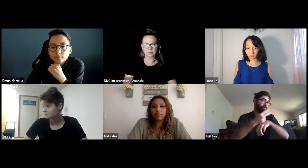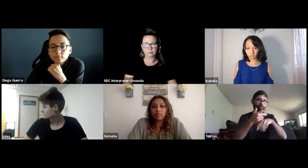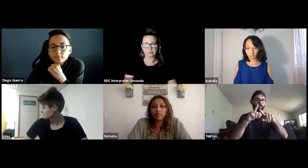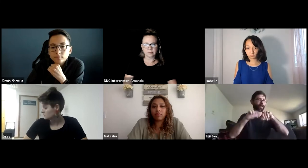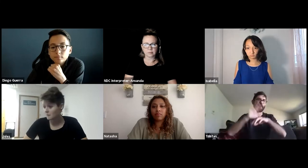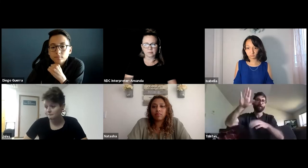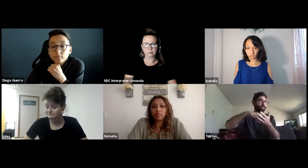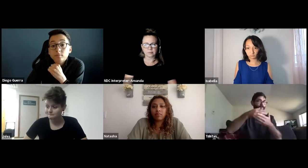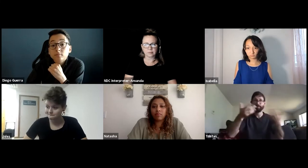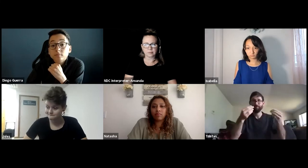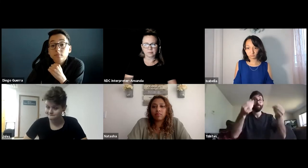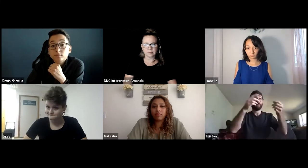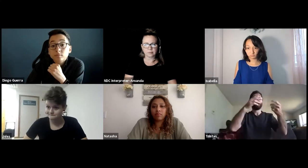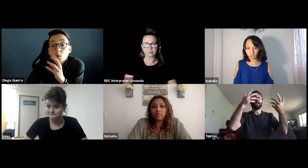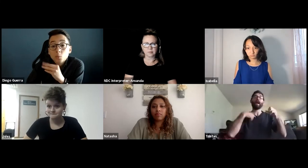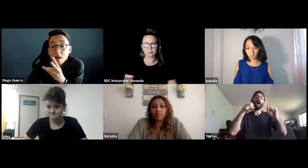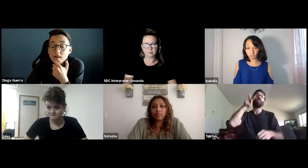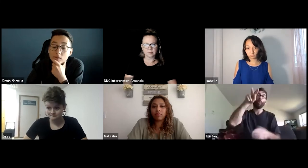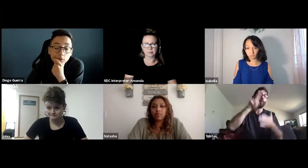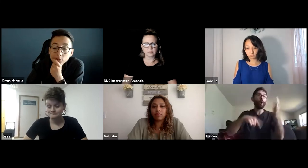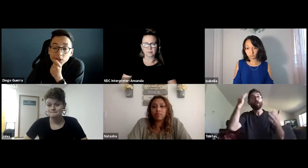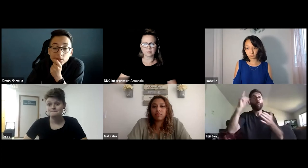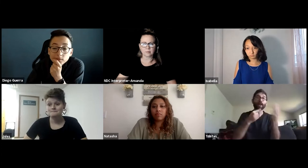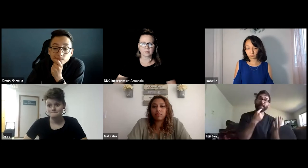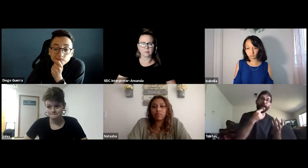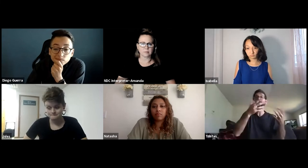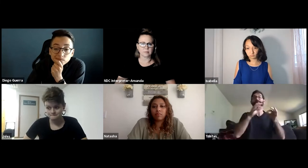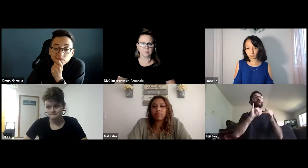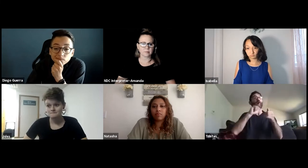and I had to wait a couple days, maybe three days or more, depending on the schedule,